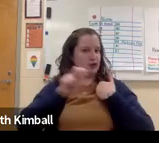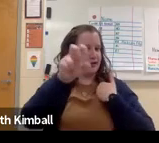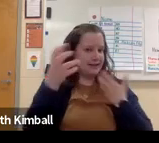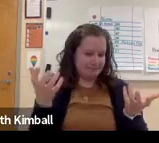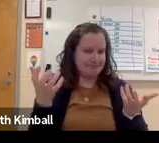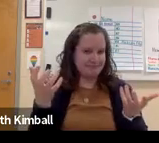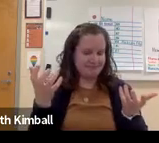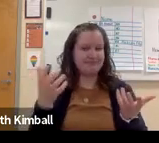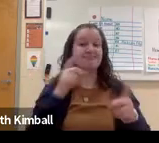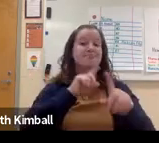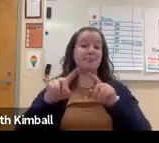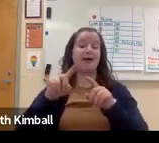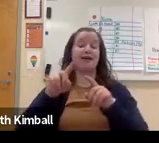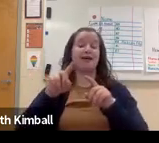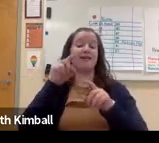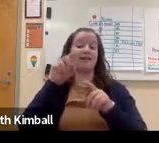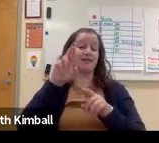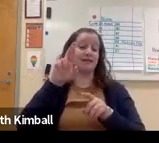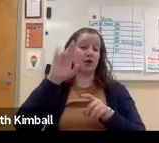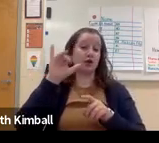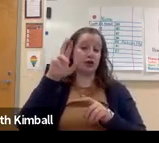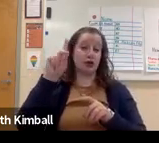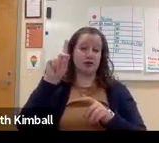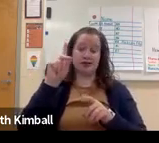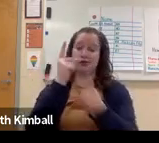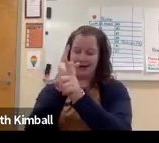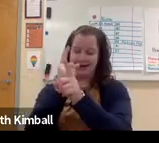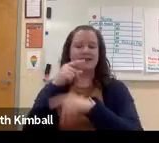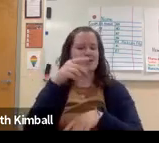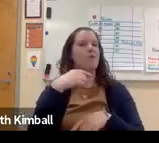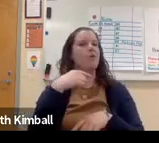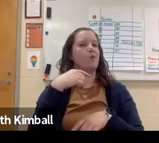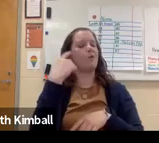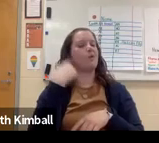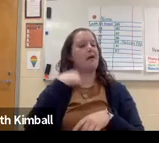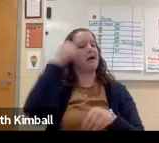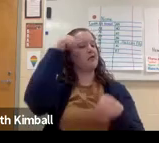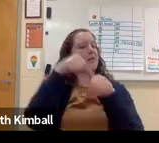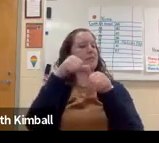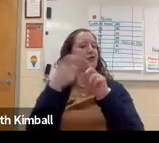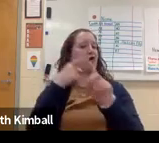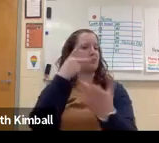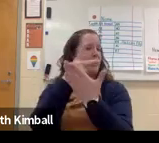So it just depends on their life journey, honestly. But Richard, you are right.